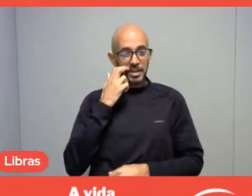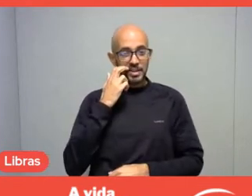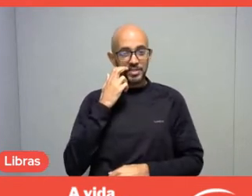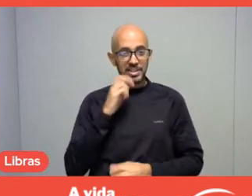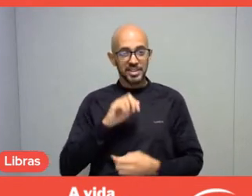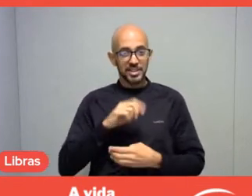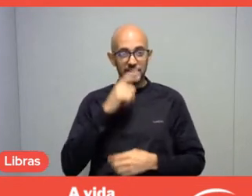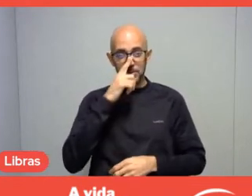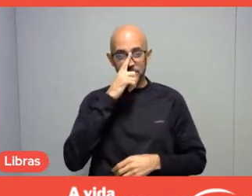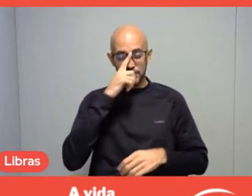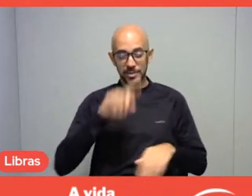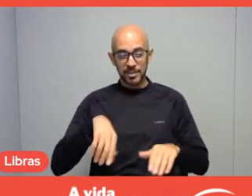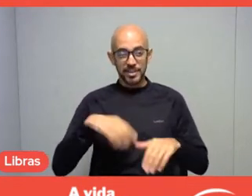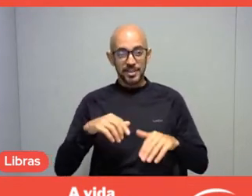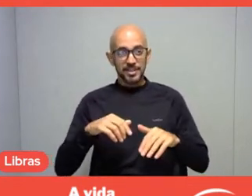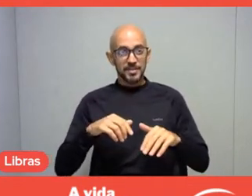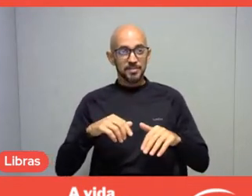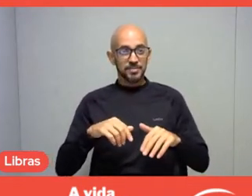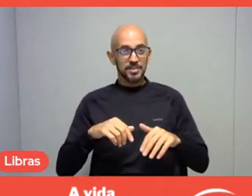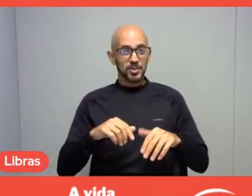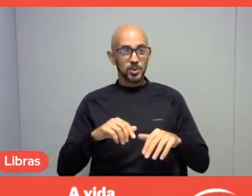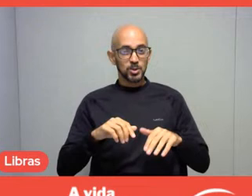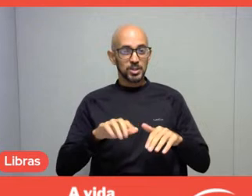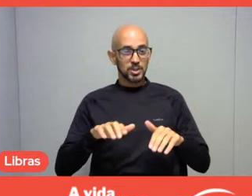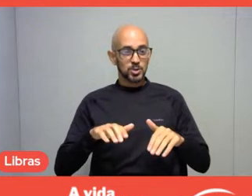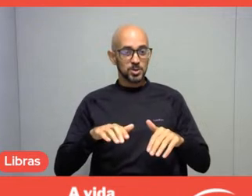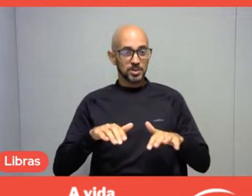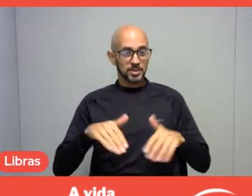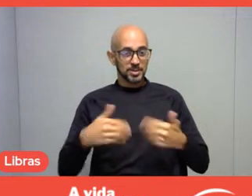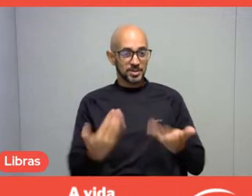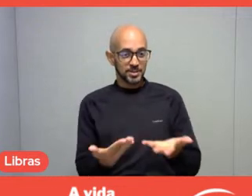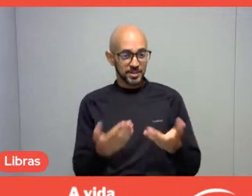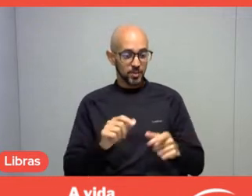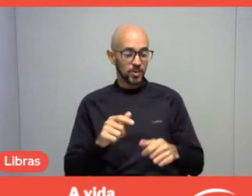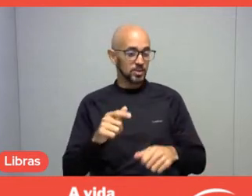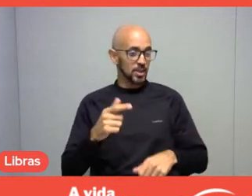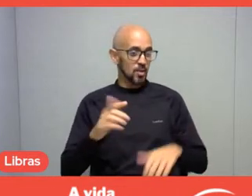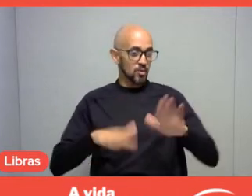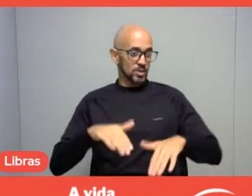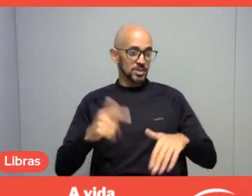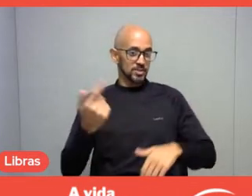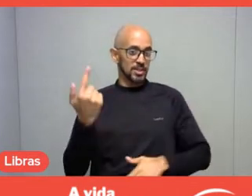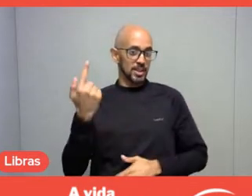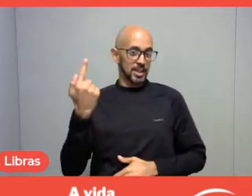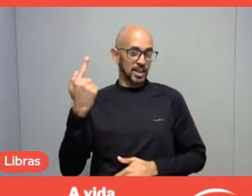that maybe this social transformation is not guaranteed. But I think it's important